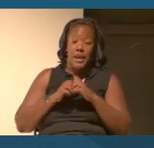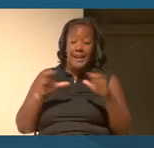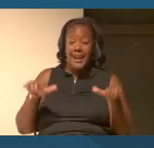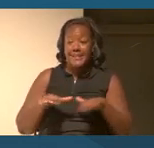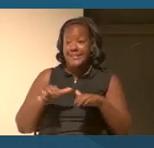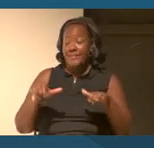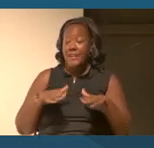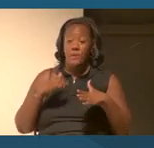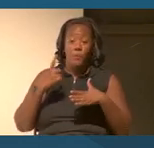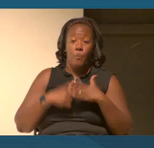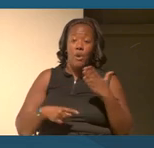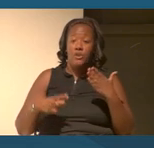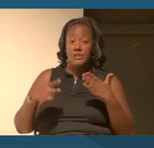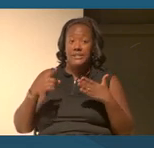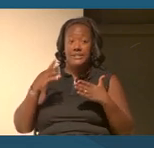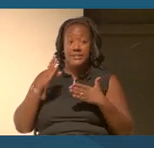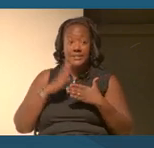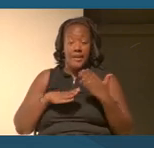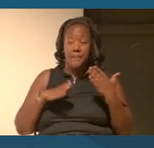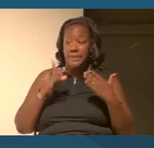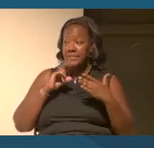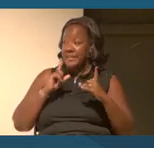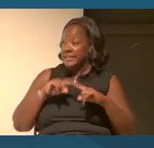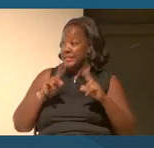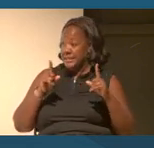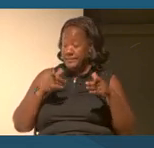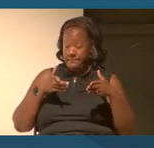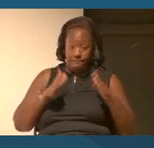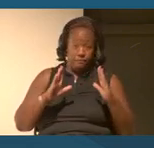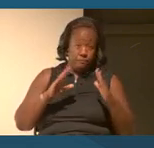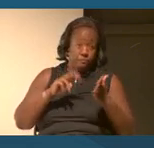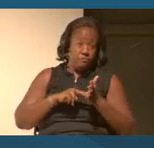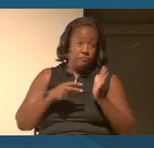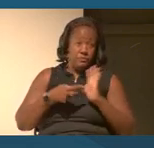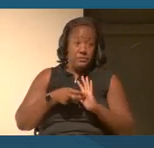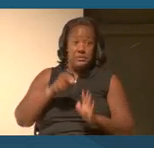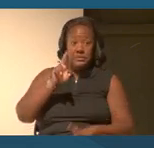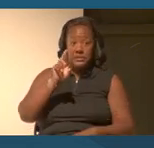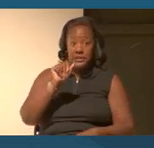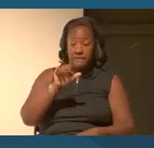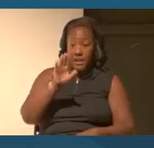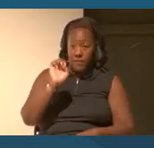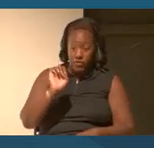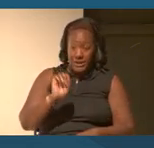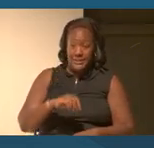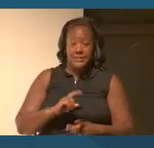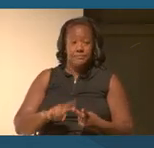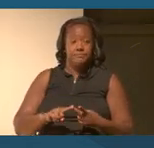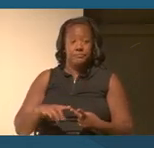some of the different ways in which you might define race or think about race or experience race.